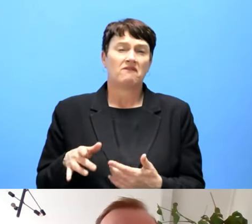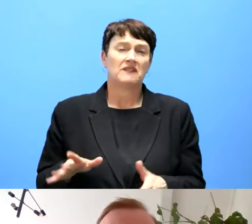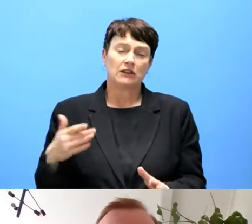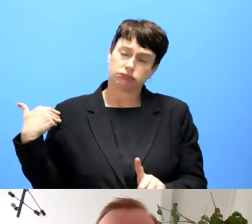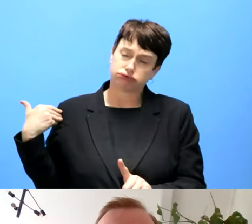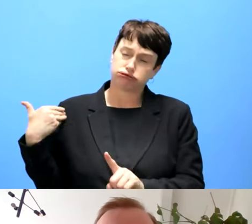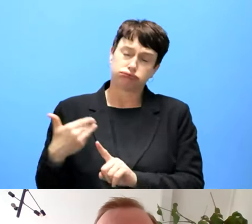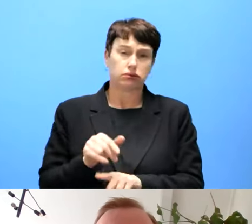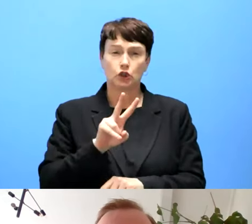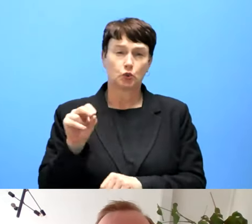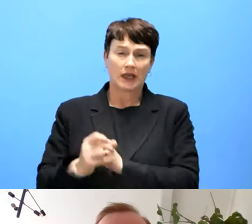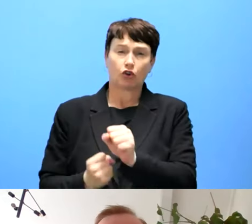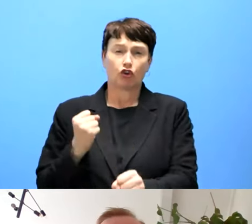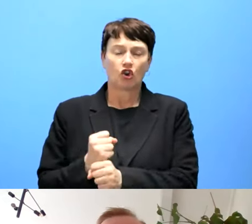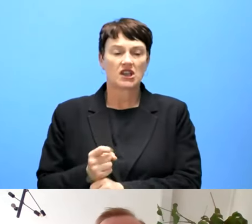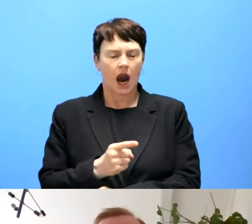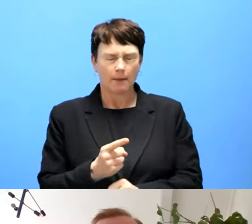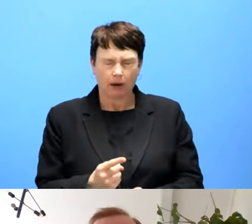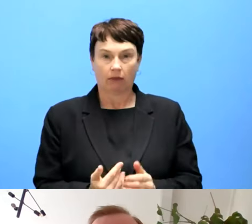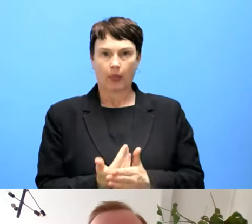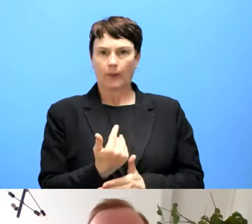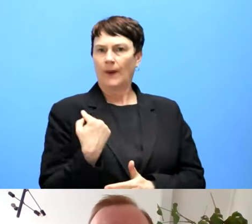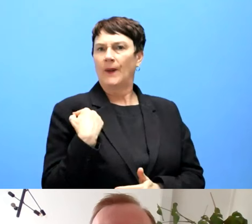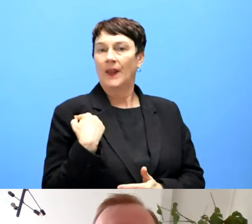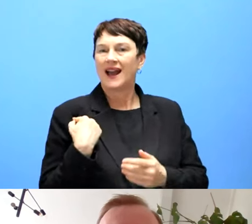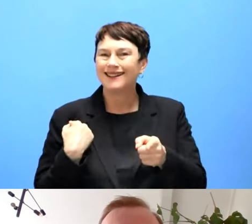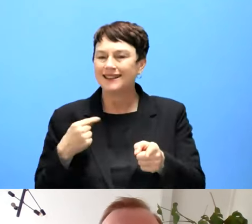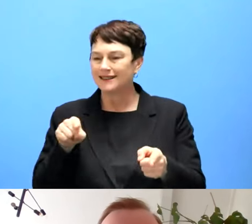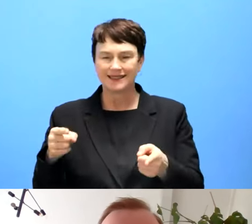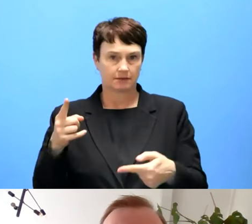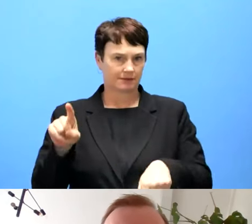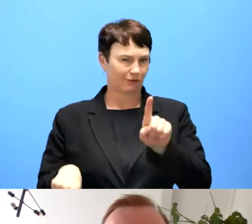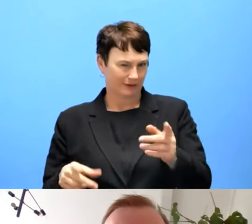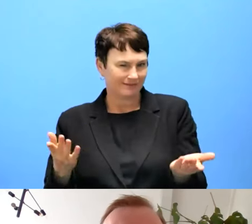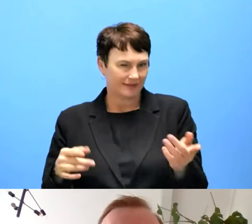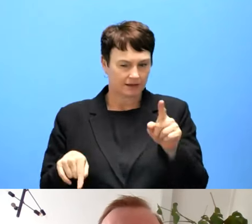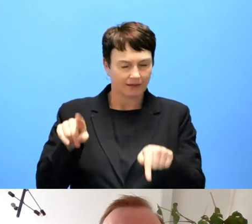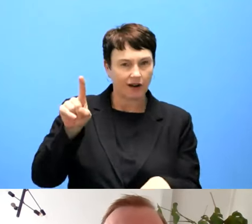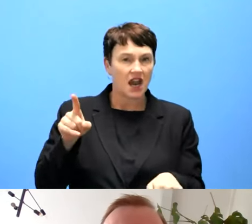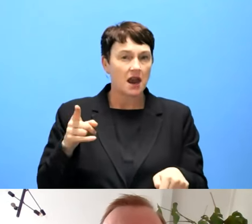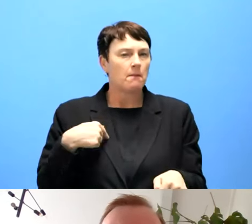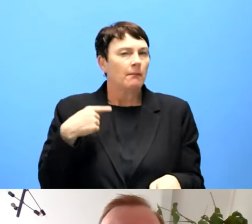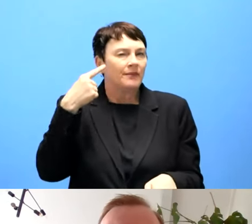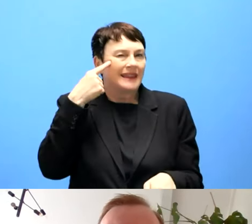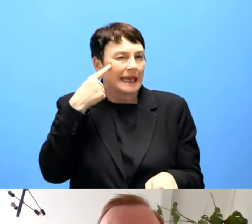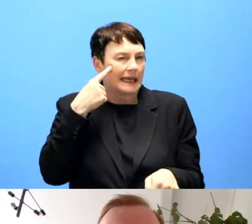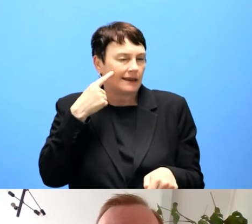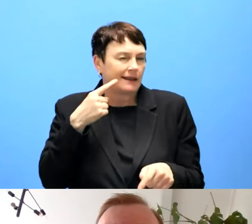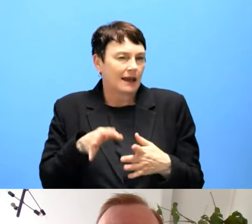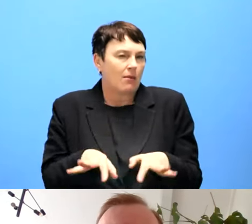We should learn from each other. I think we should do more evaluating. It's very interesting to see what effort a Member States does in a moment.